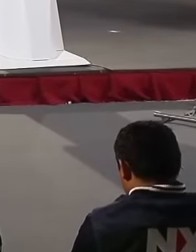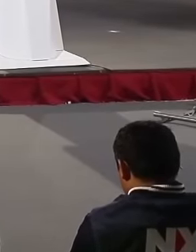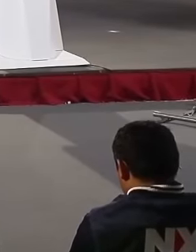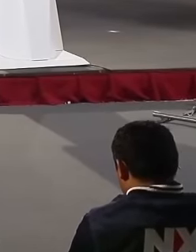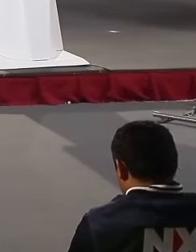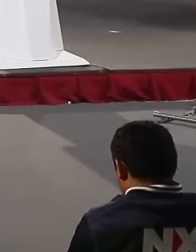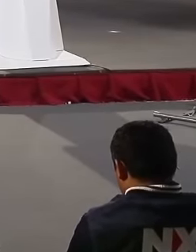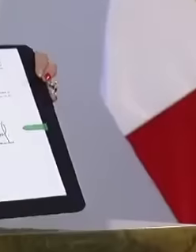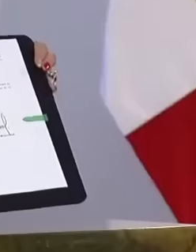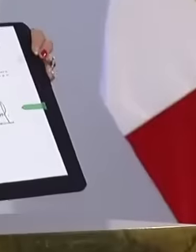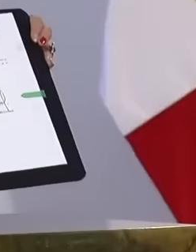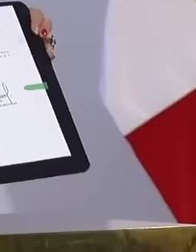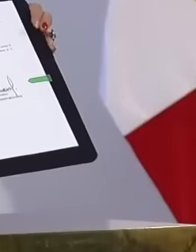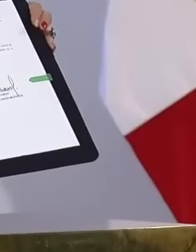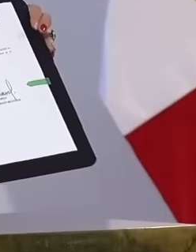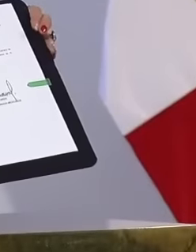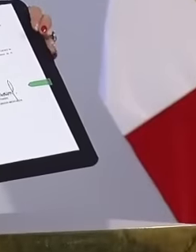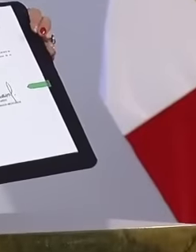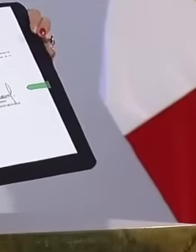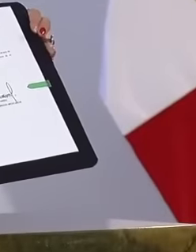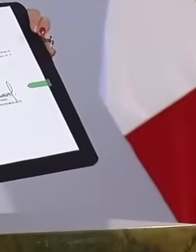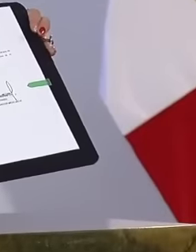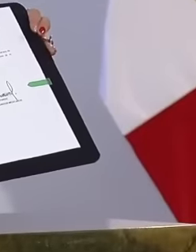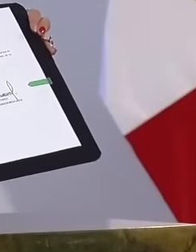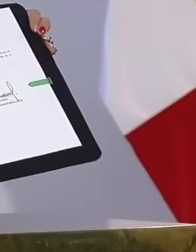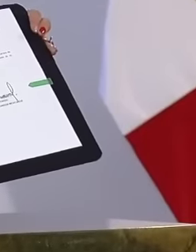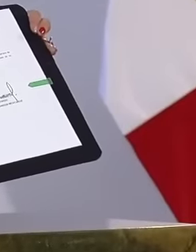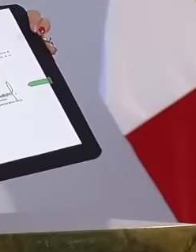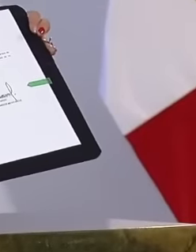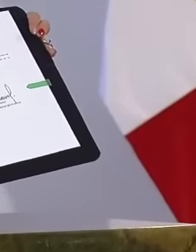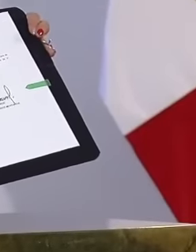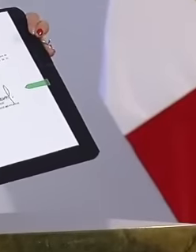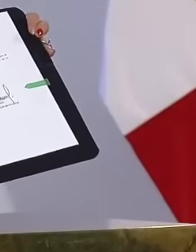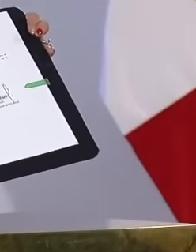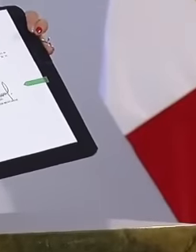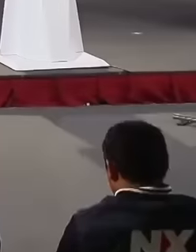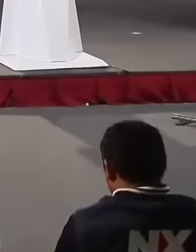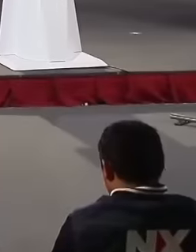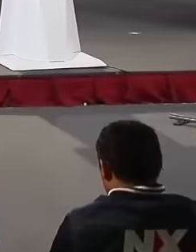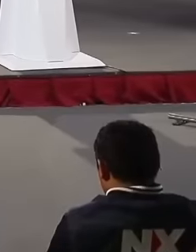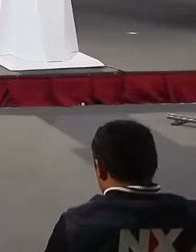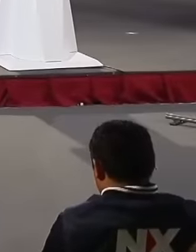contain the procedures and requirements for Mexicans to elect their own